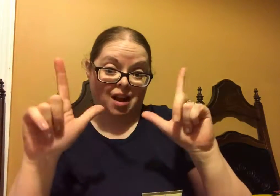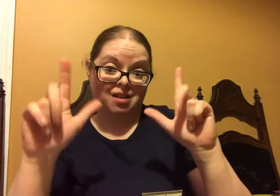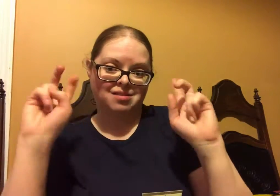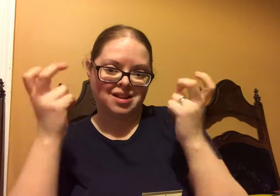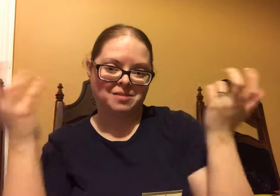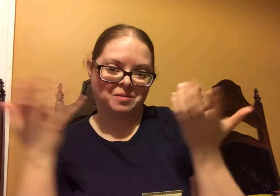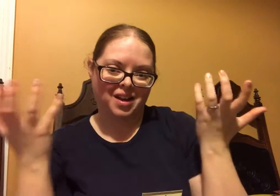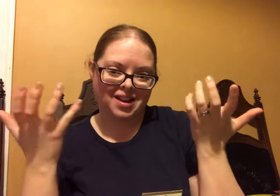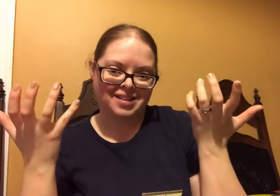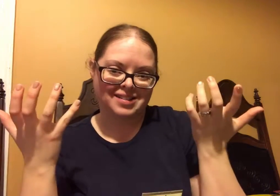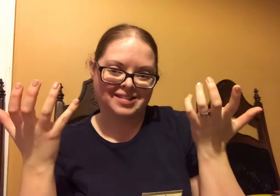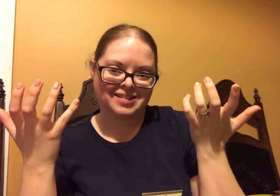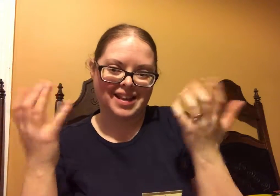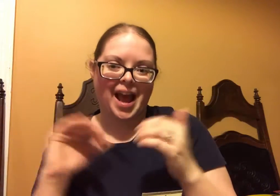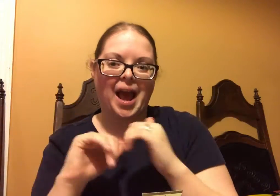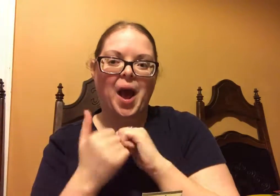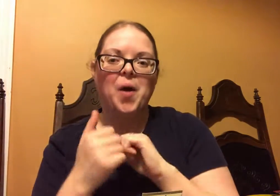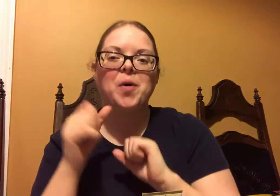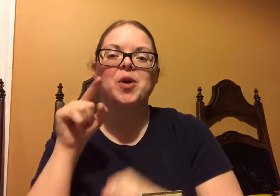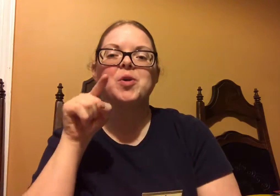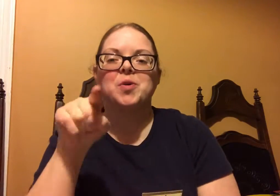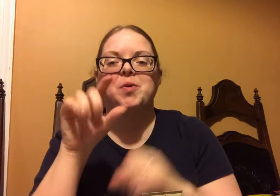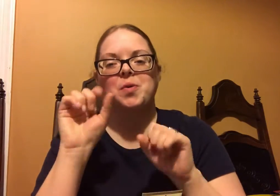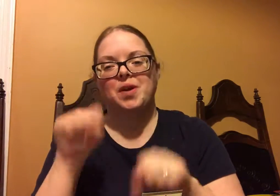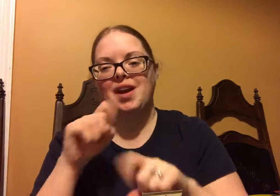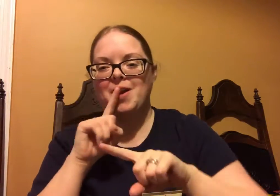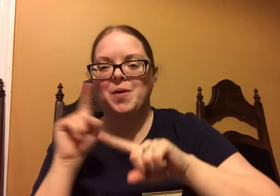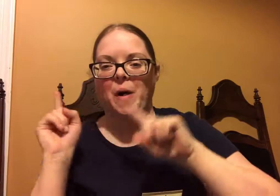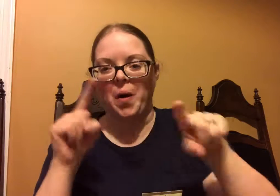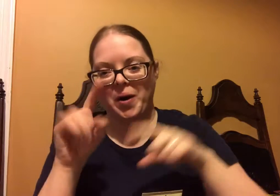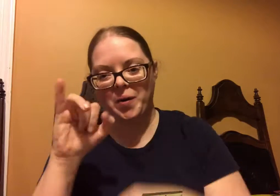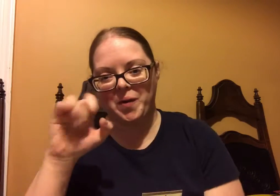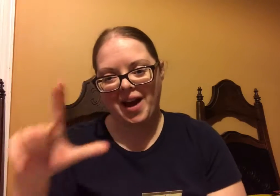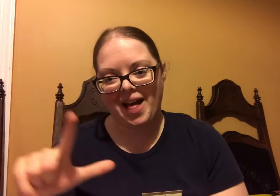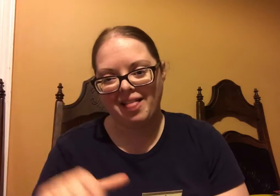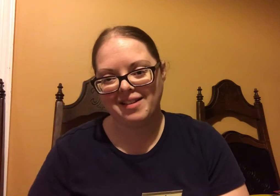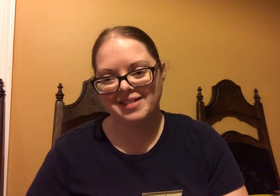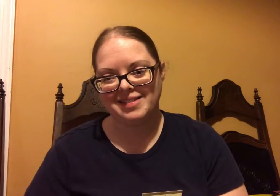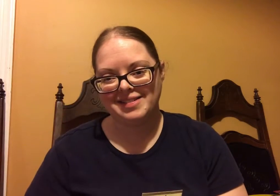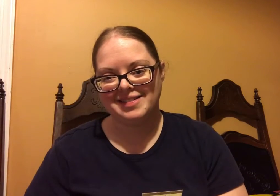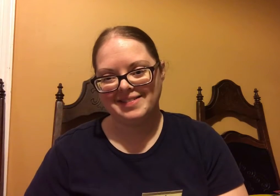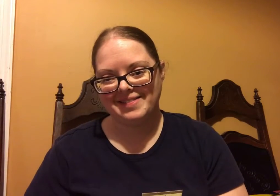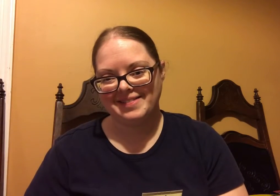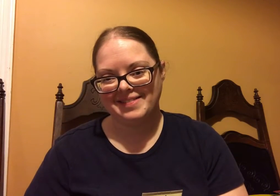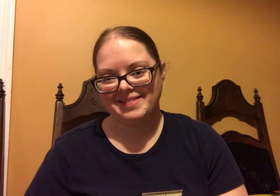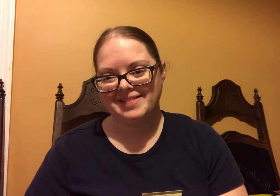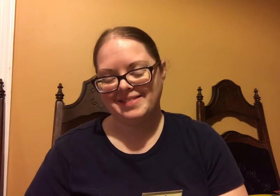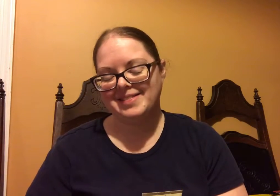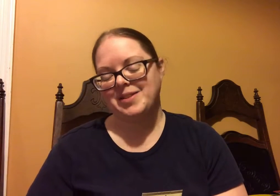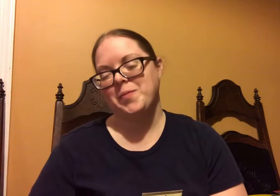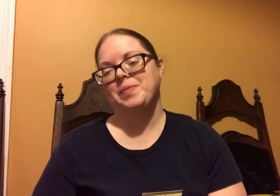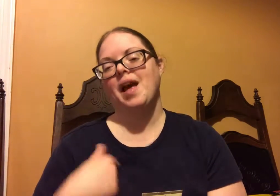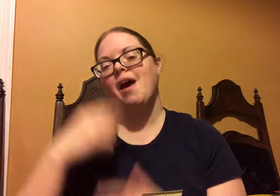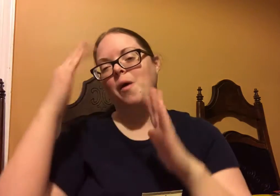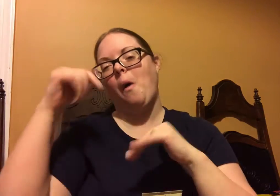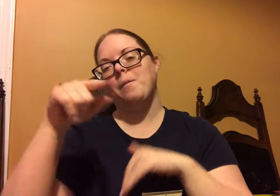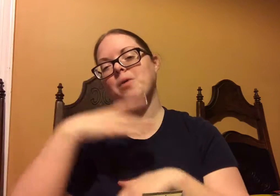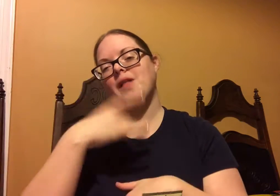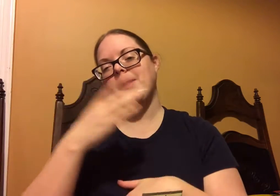The next vlog topic is going to be how YOU can order Young Living.